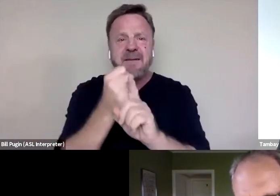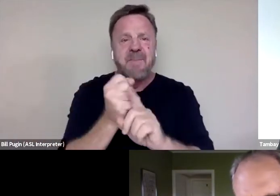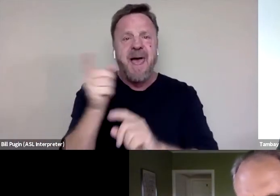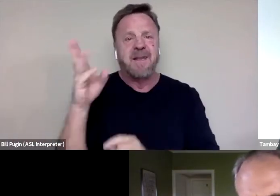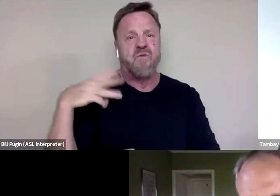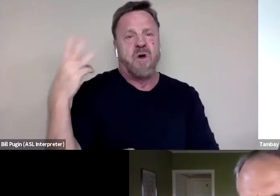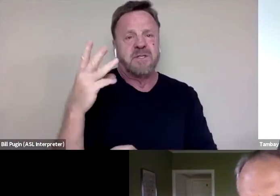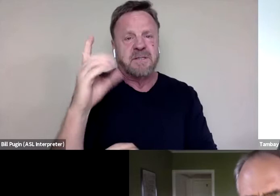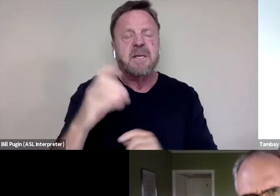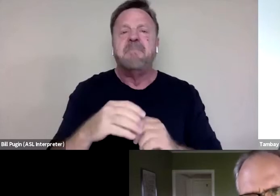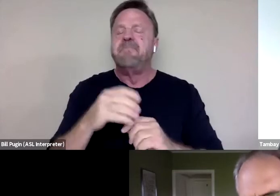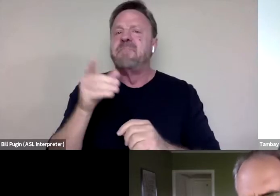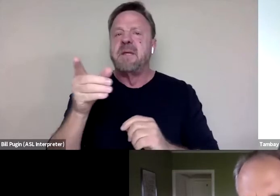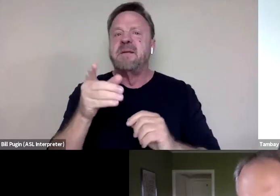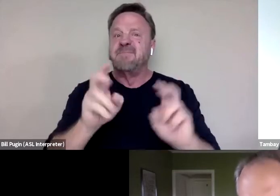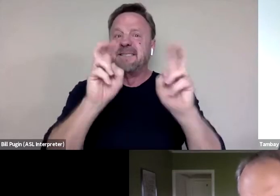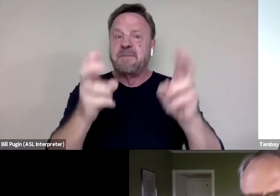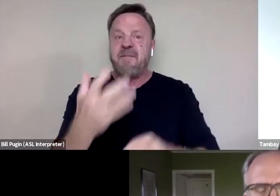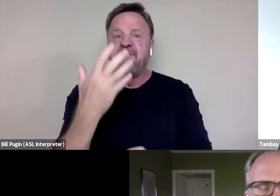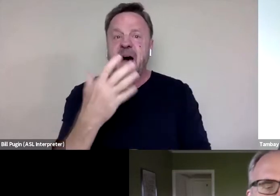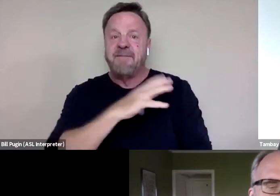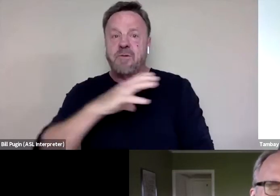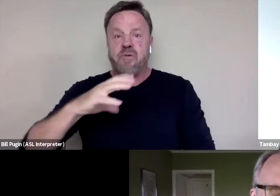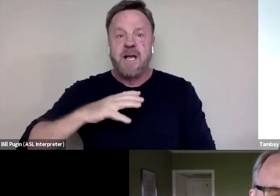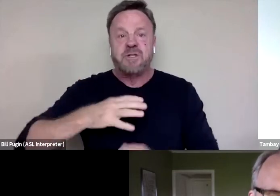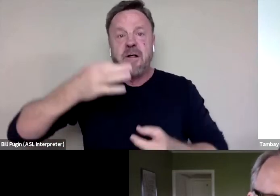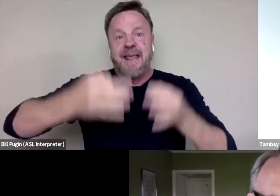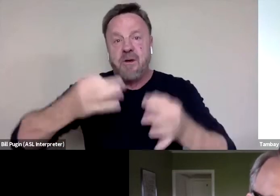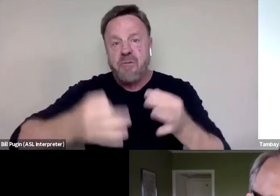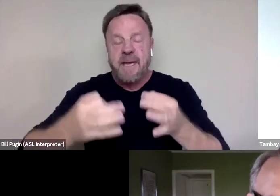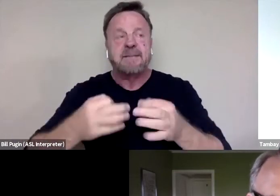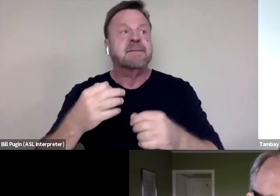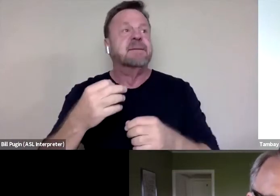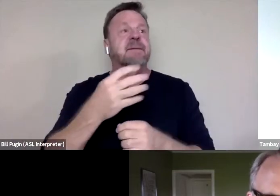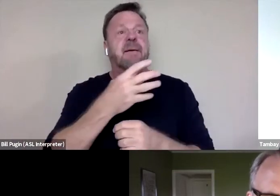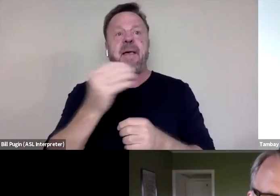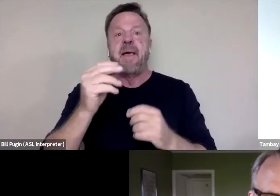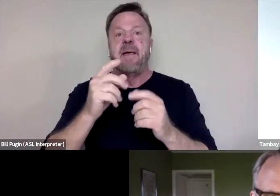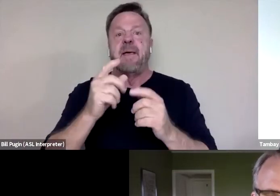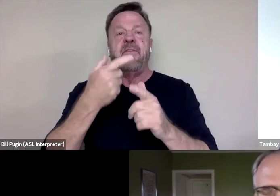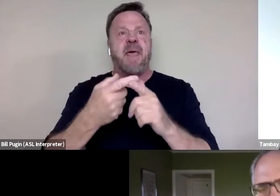was a subject of five congressional hearings, it ended up really being the stimulus